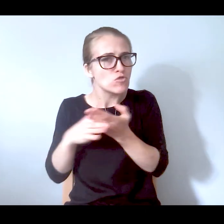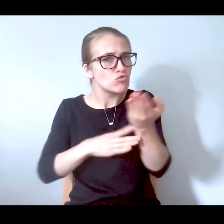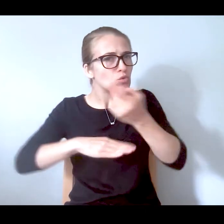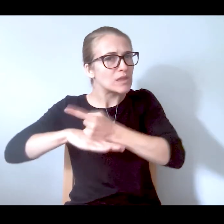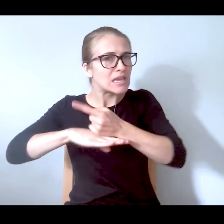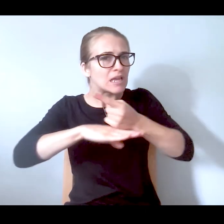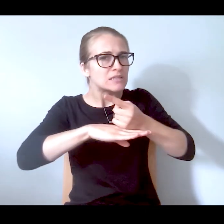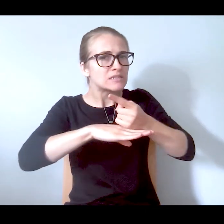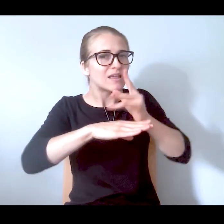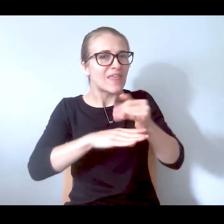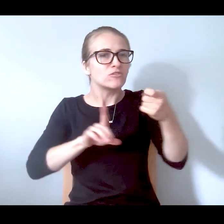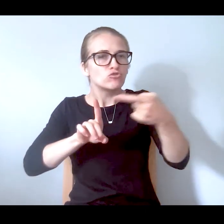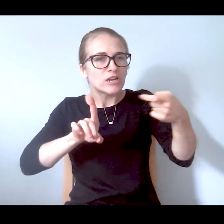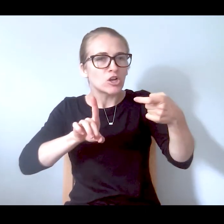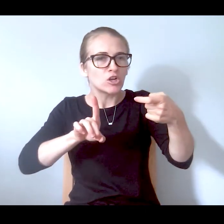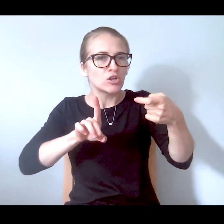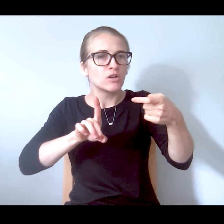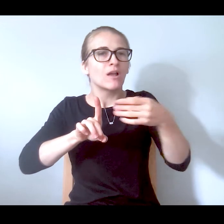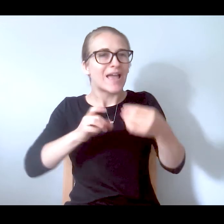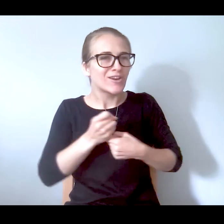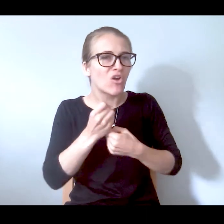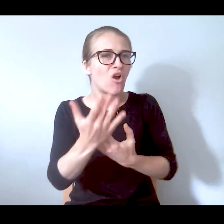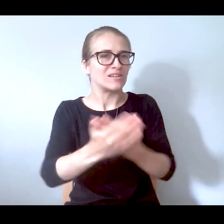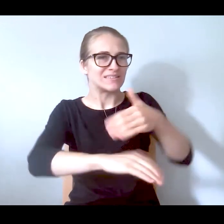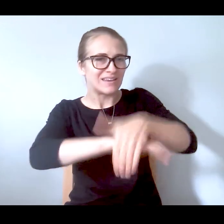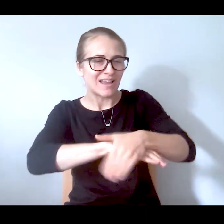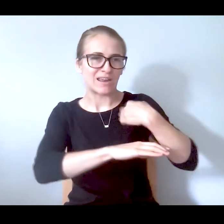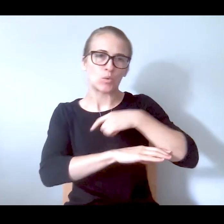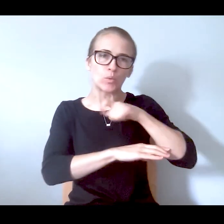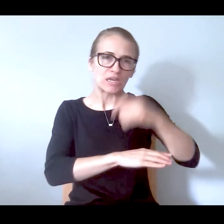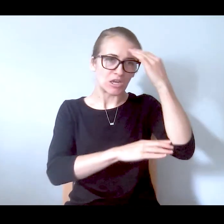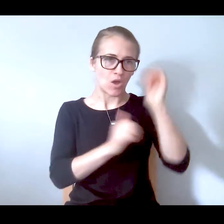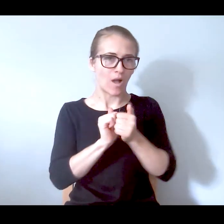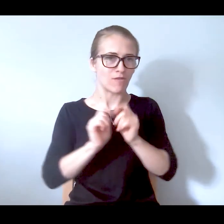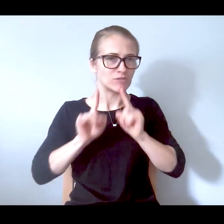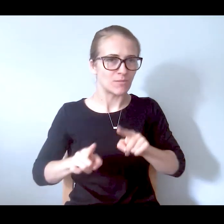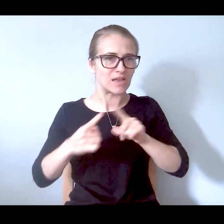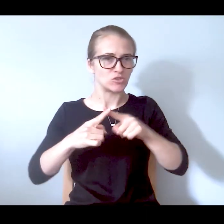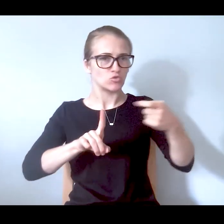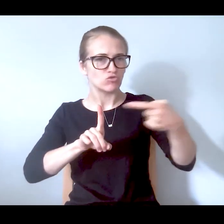them, and we have to know how to respond to those triggers. So that's why you see it's criminalized